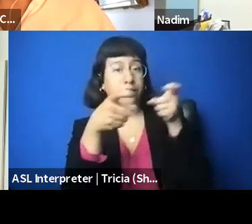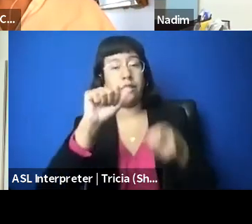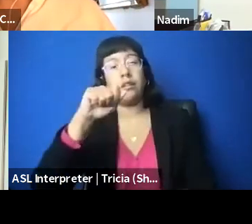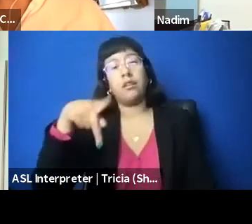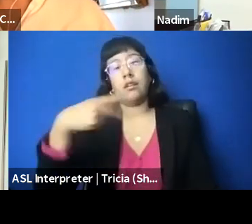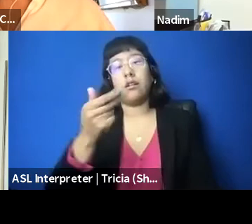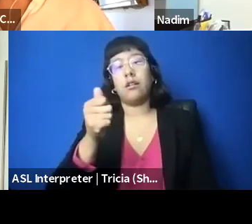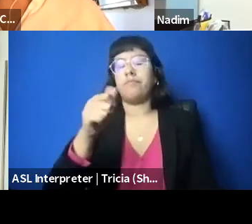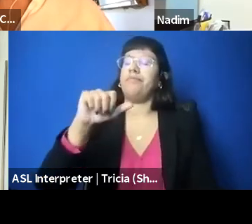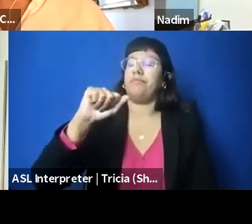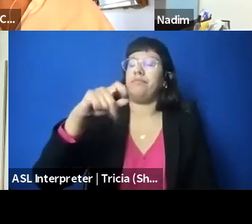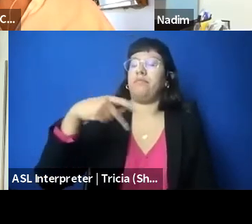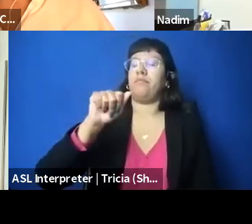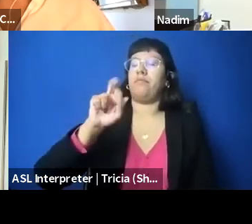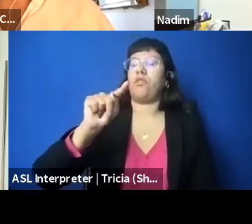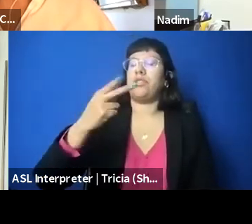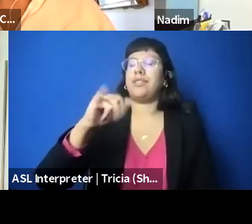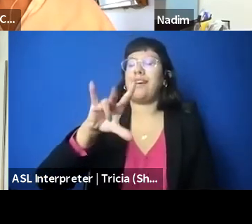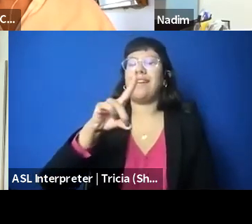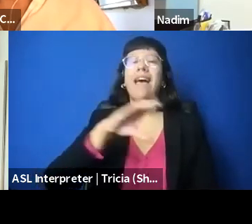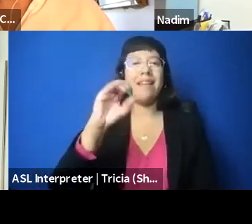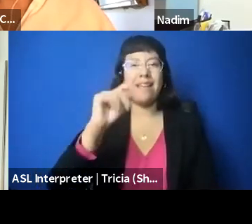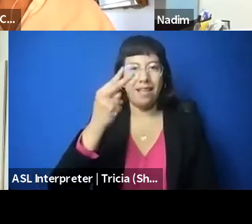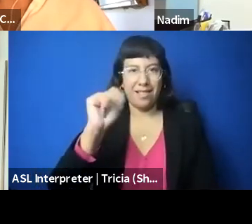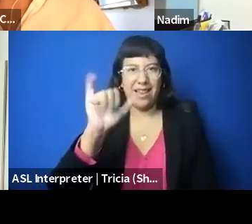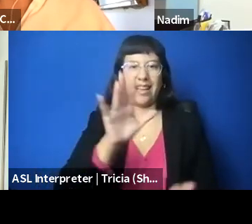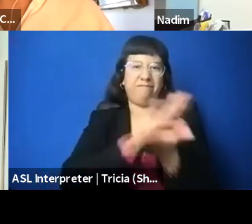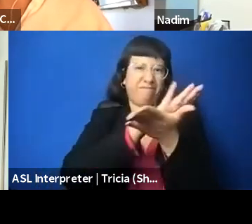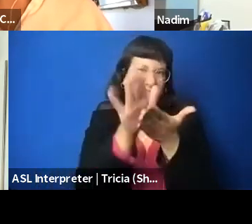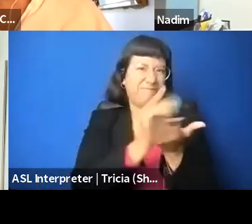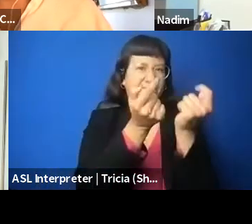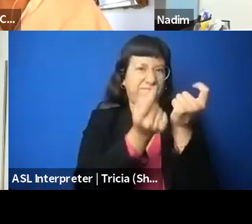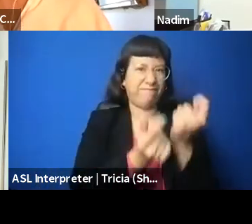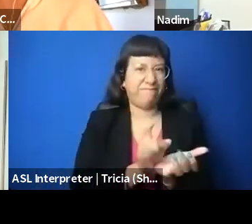and here in the United States, you know, people have been speaking out in support of